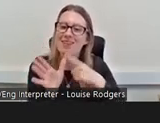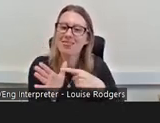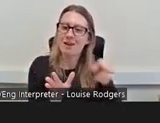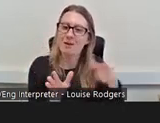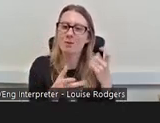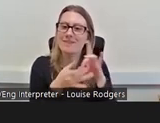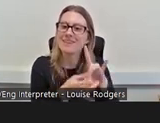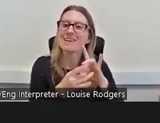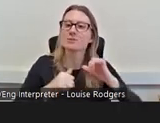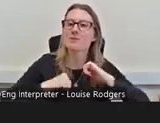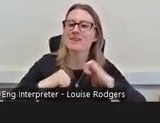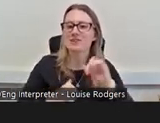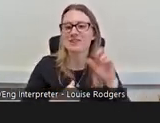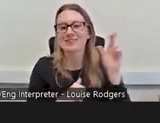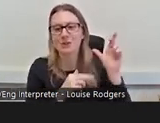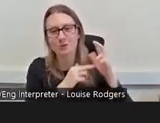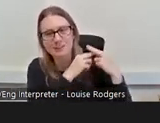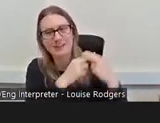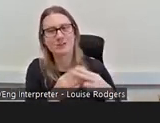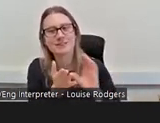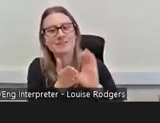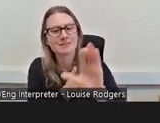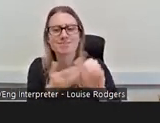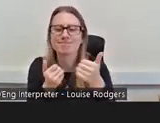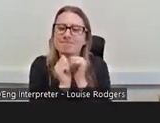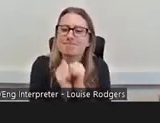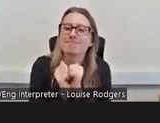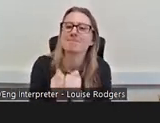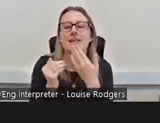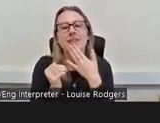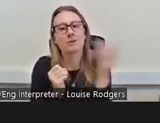the National Lottery Heritage Fund, huge thank you for coming along to the event today and a